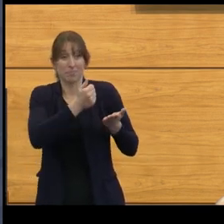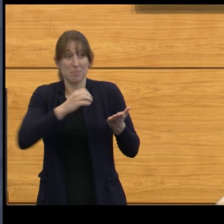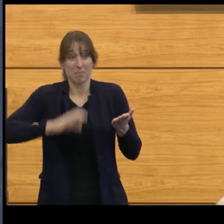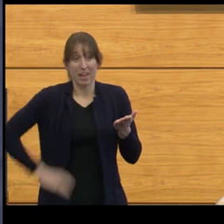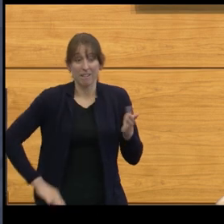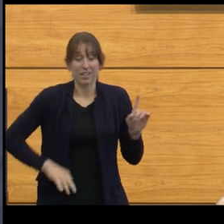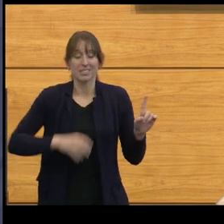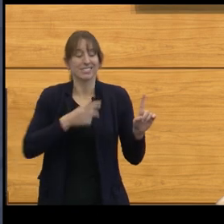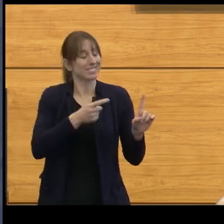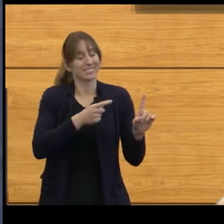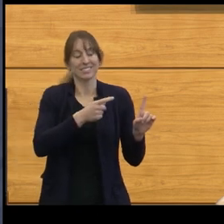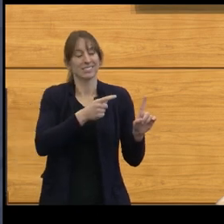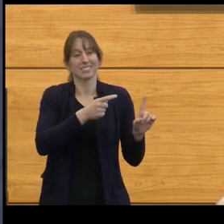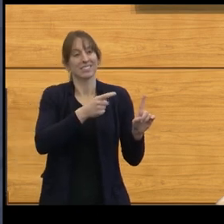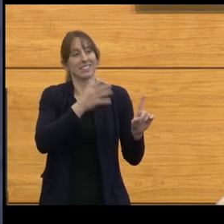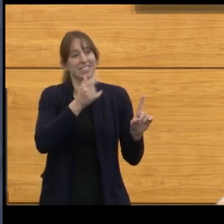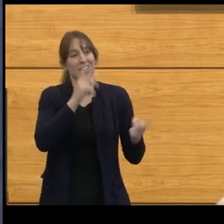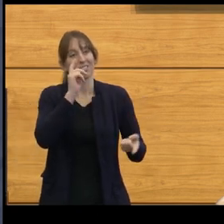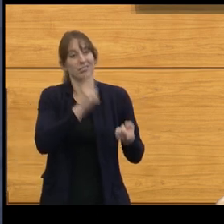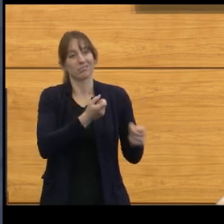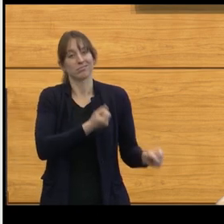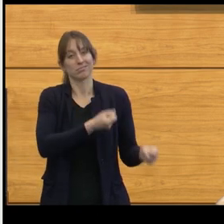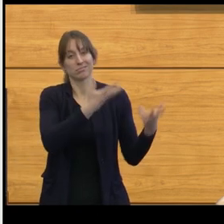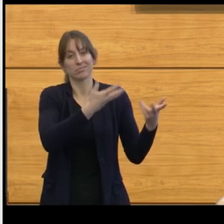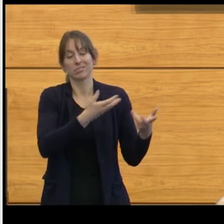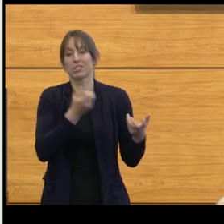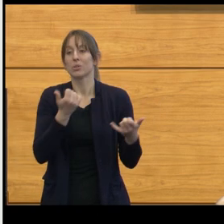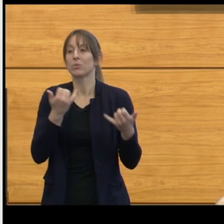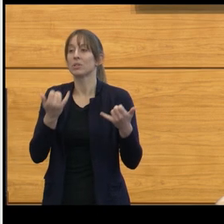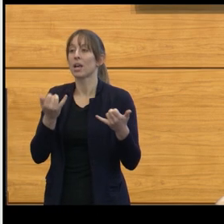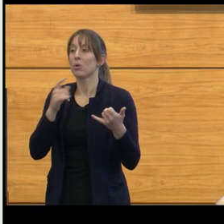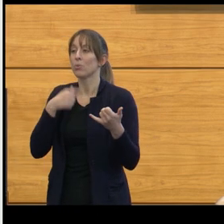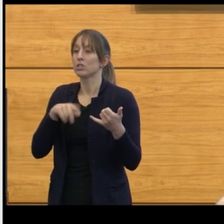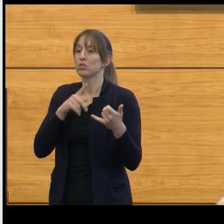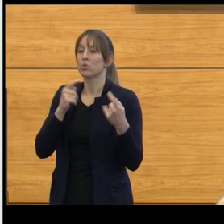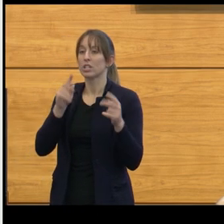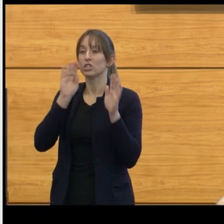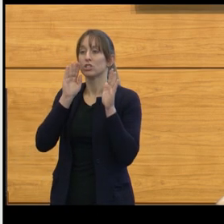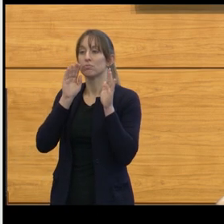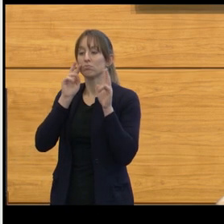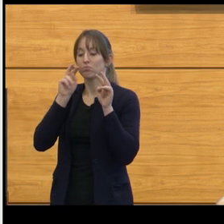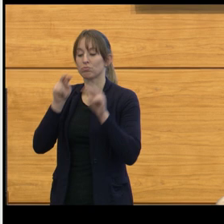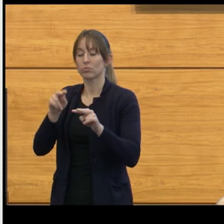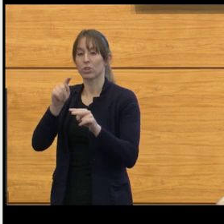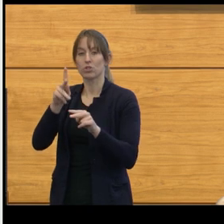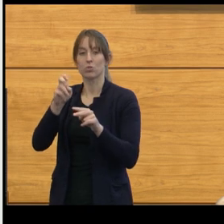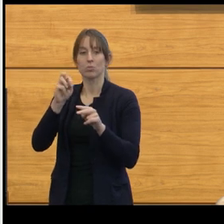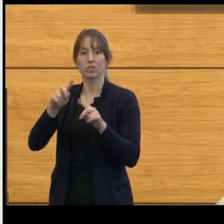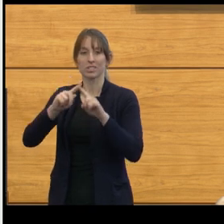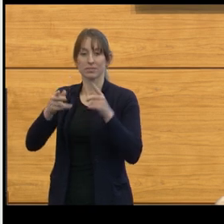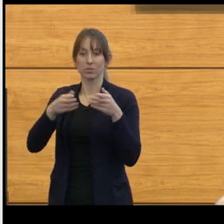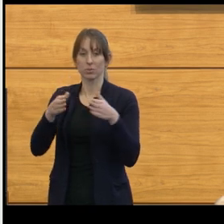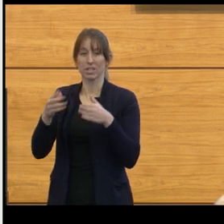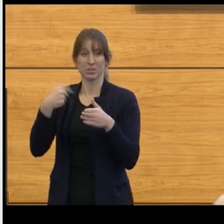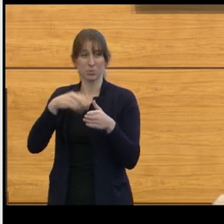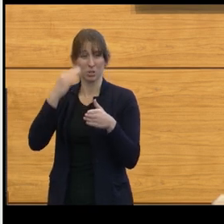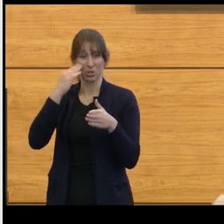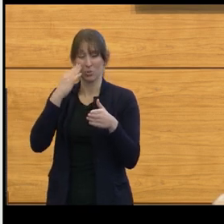and to be able to look at tumors in a different way. We knew that there were gonna be things within tumors